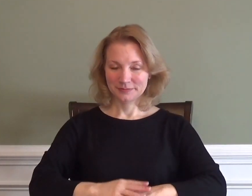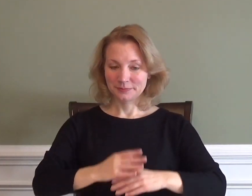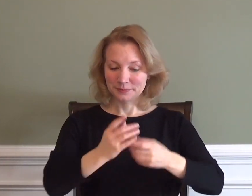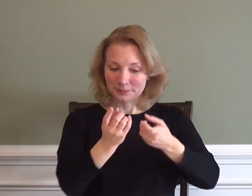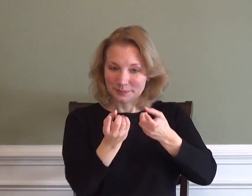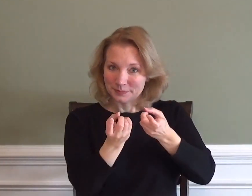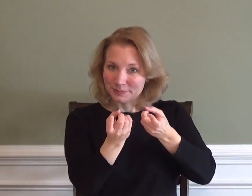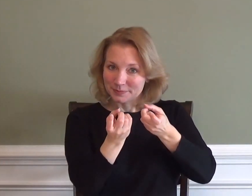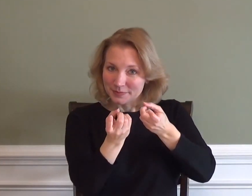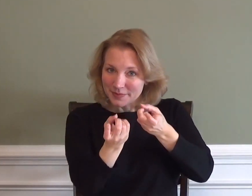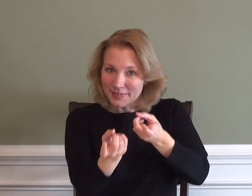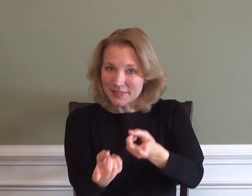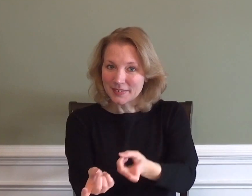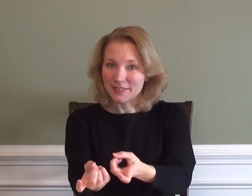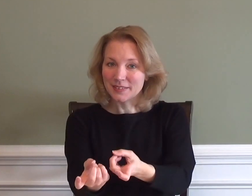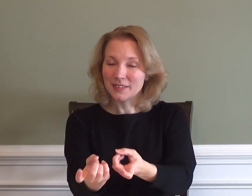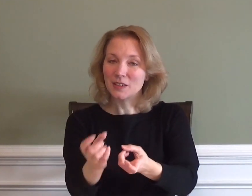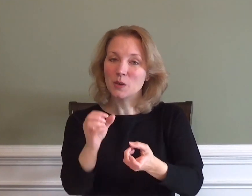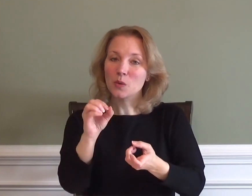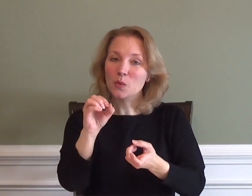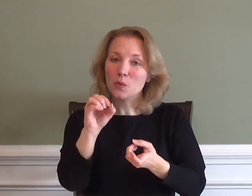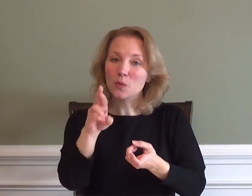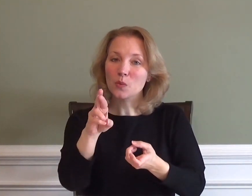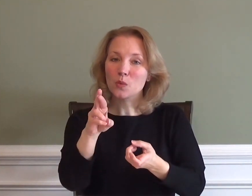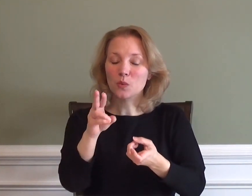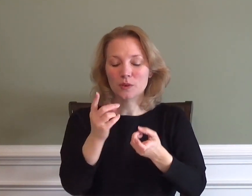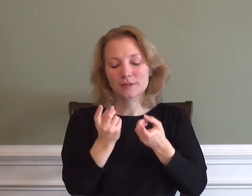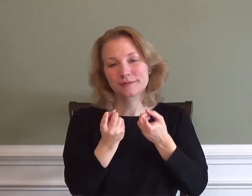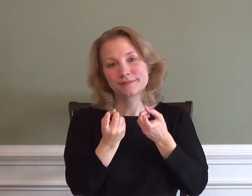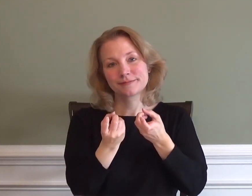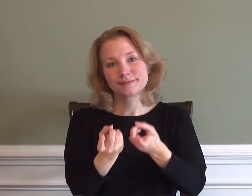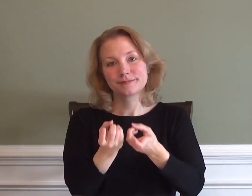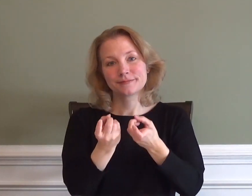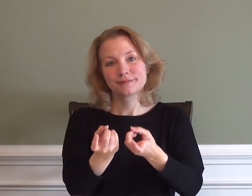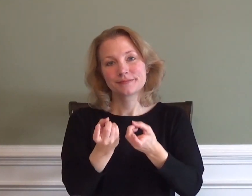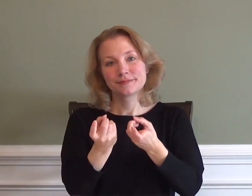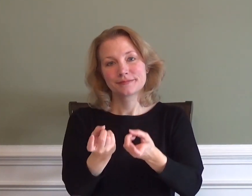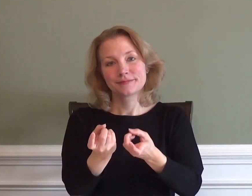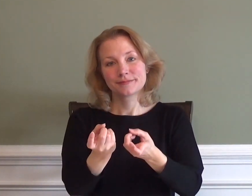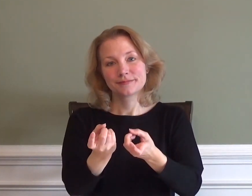SKI